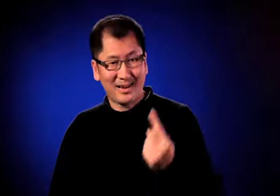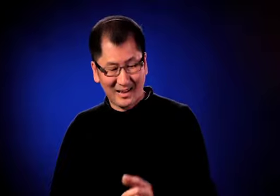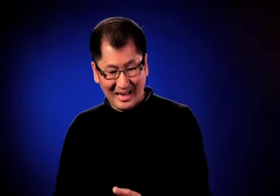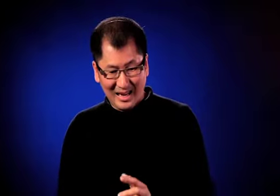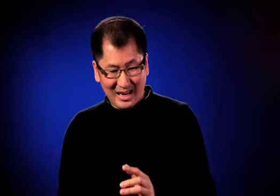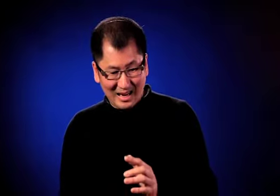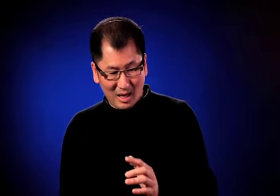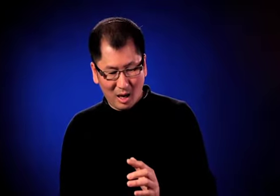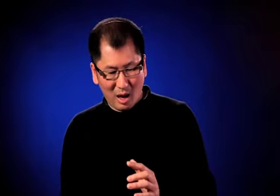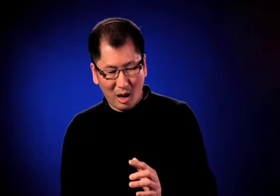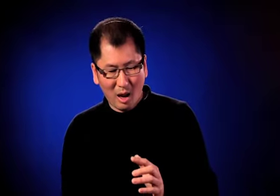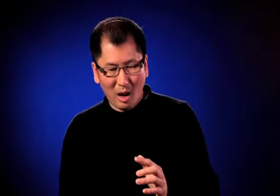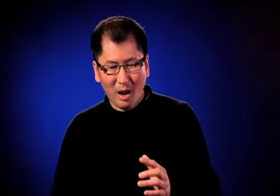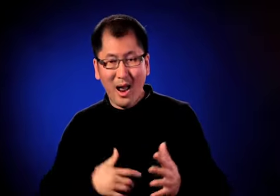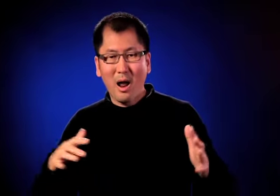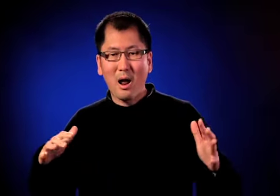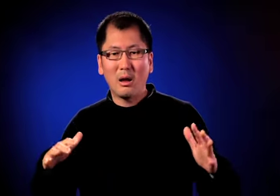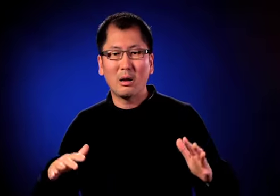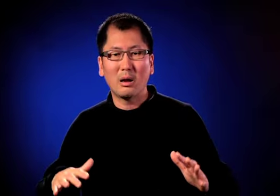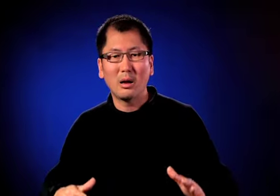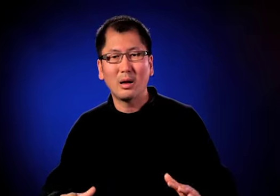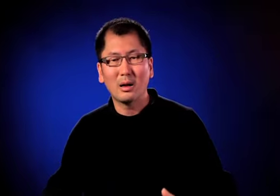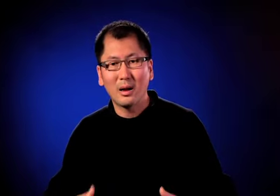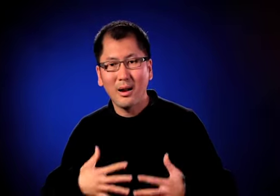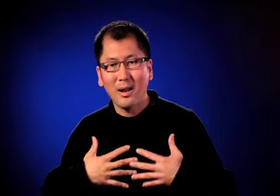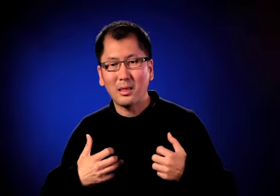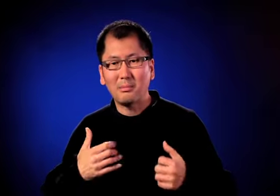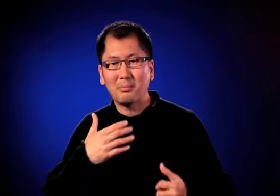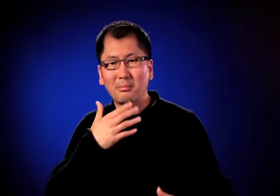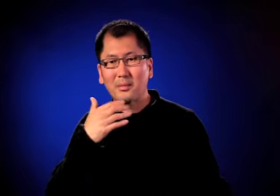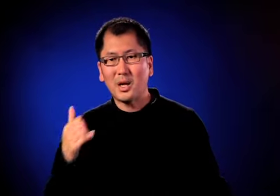I could calm down somewhat. But think about it.